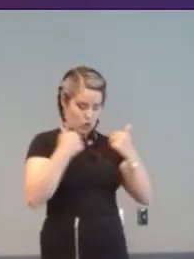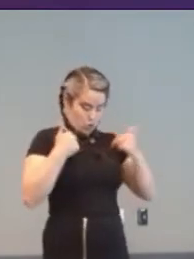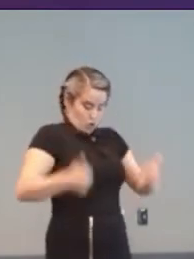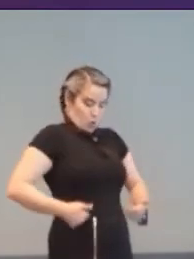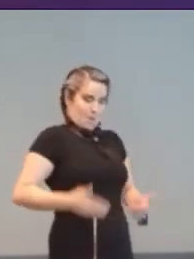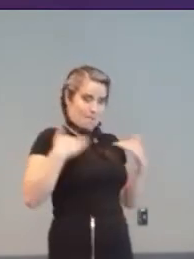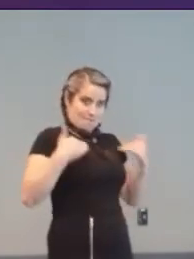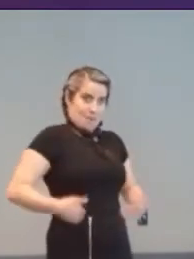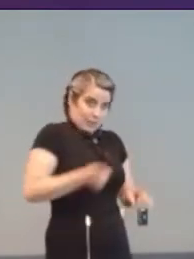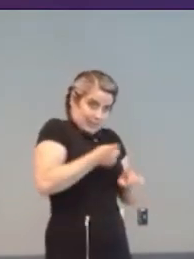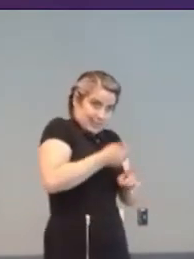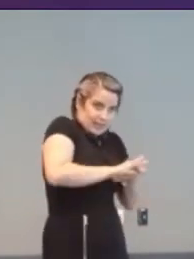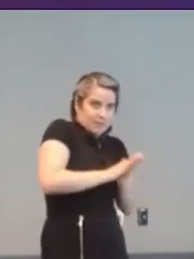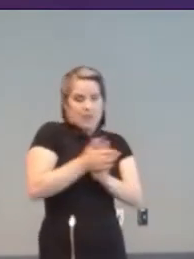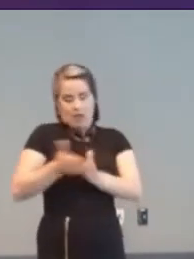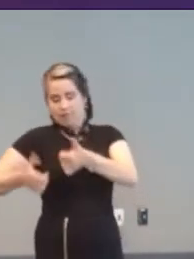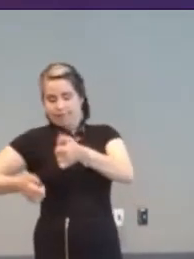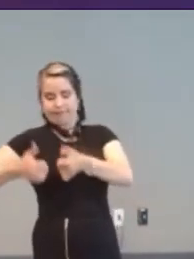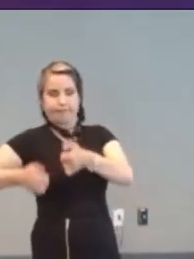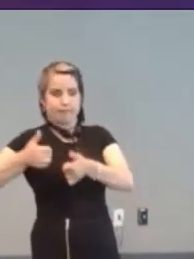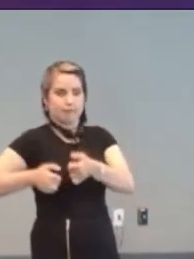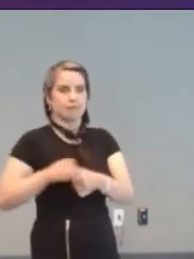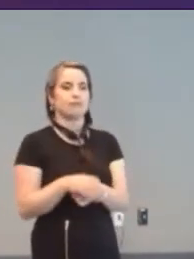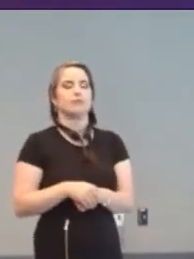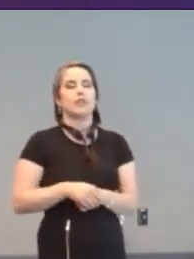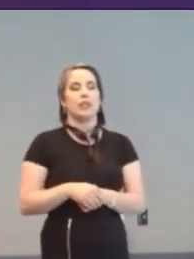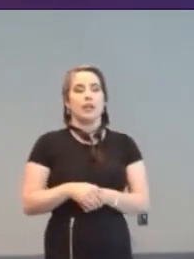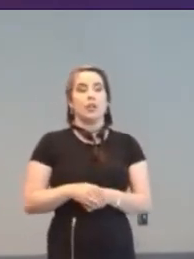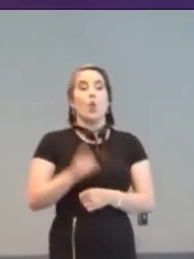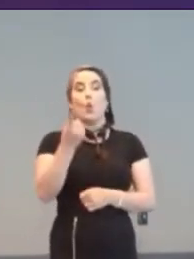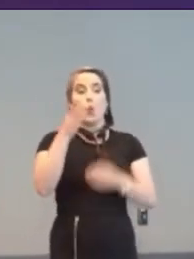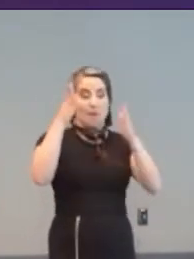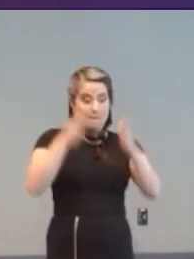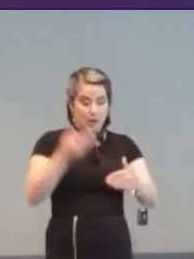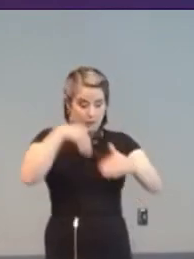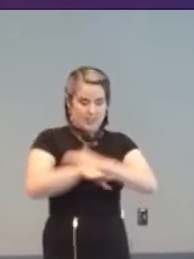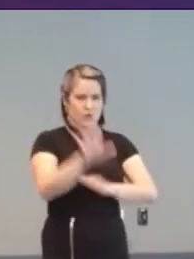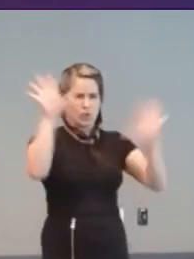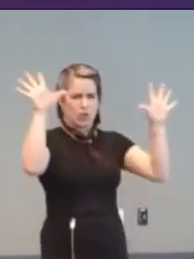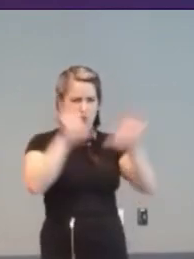In 1970’s Metaplay, a participant entered a darkened room, where they would be projected